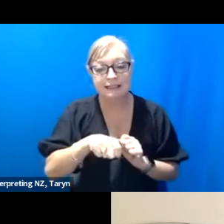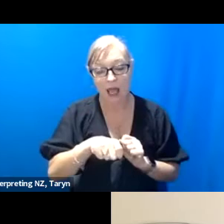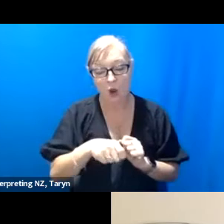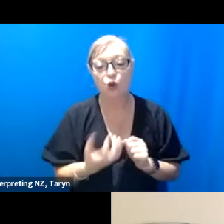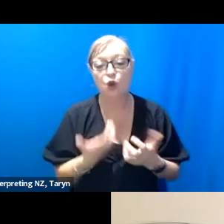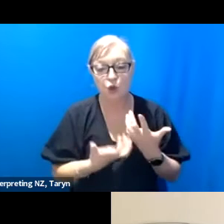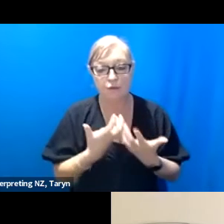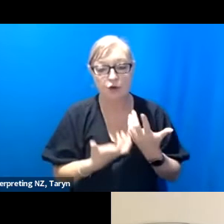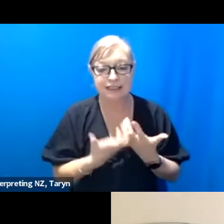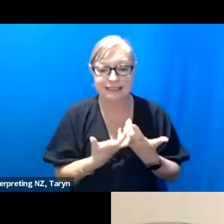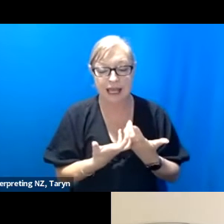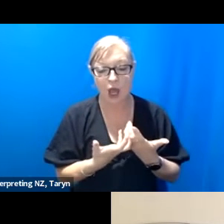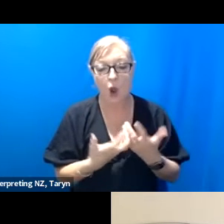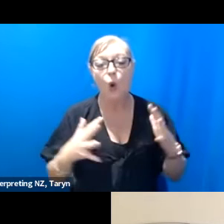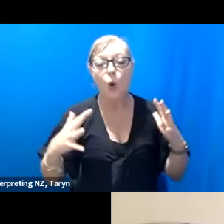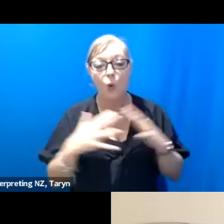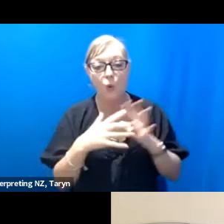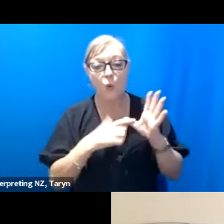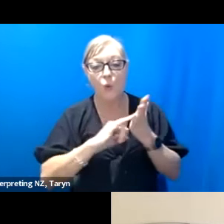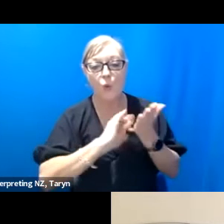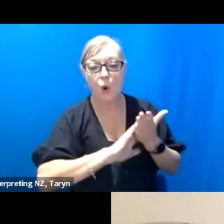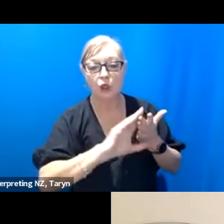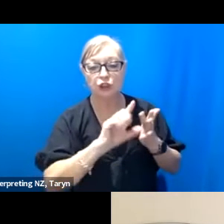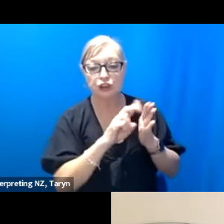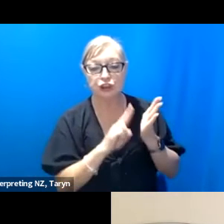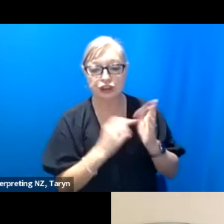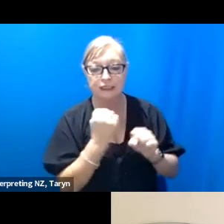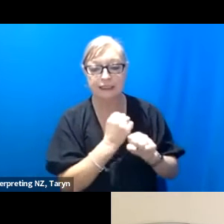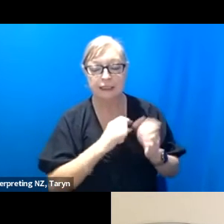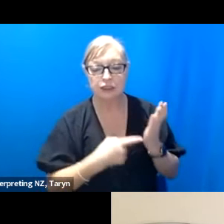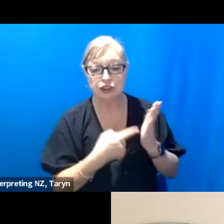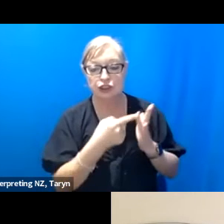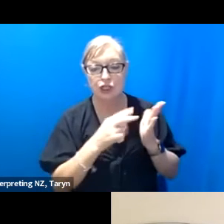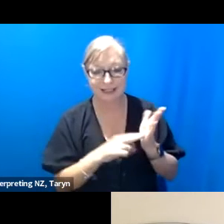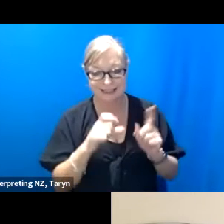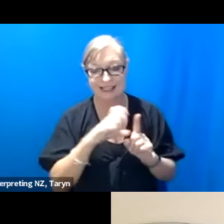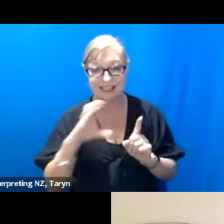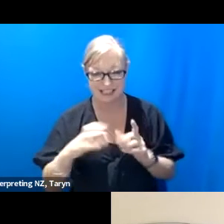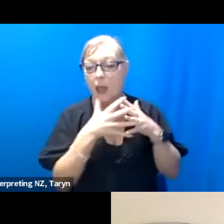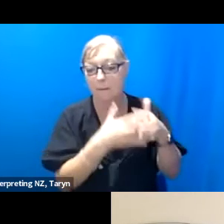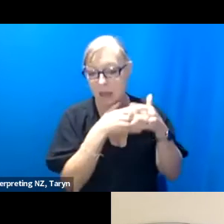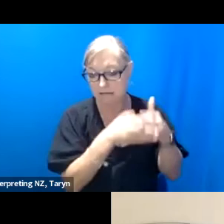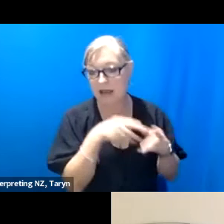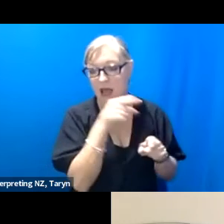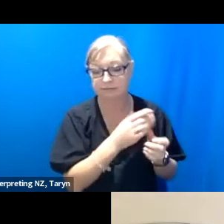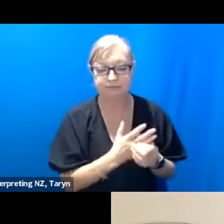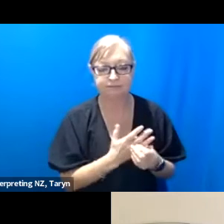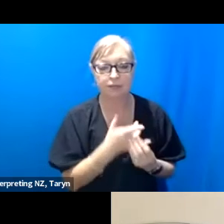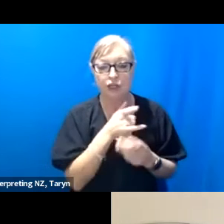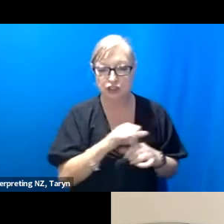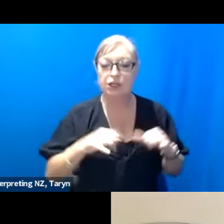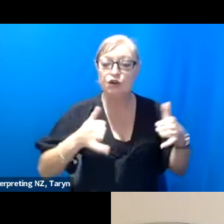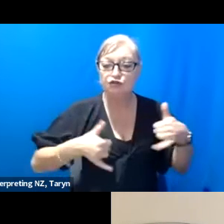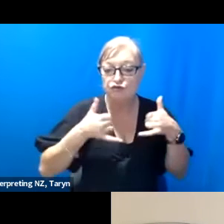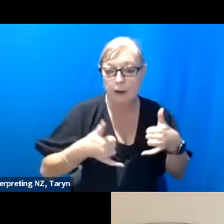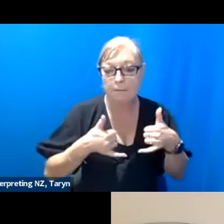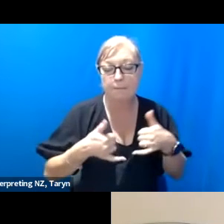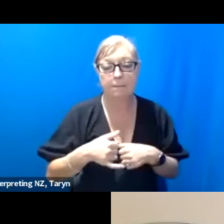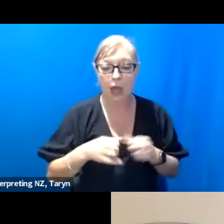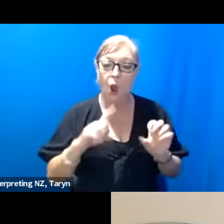And they are just a fascinating fast- they're like a crip, queer, feminist, Rabbi theologian,